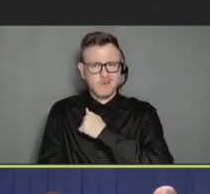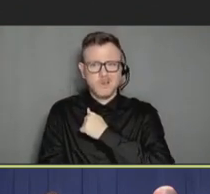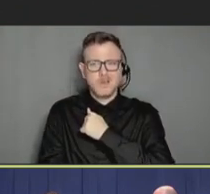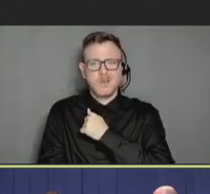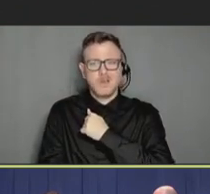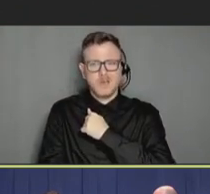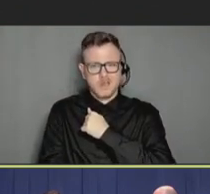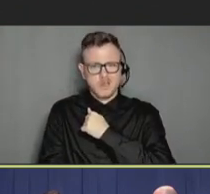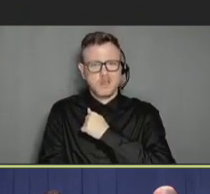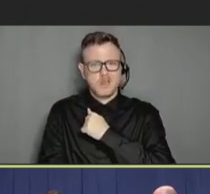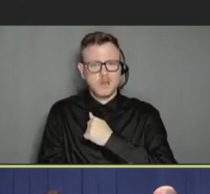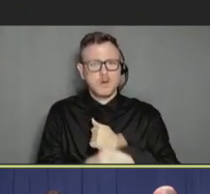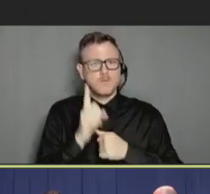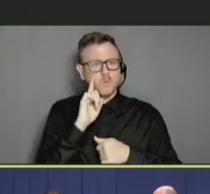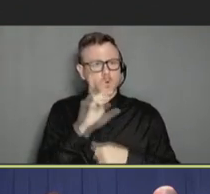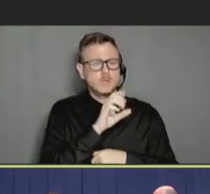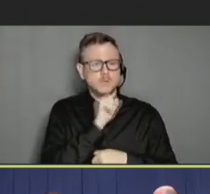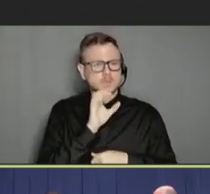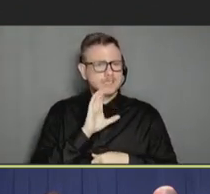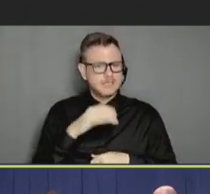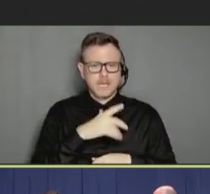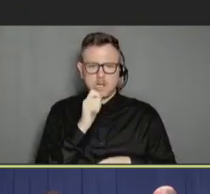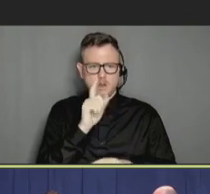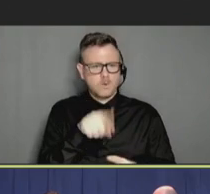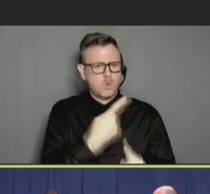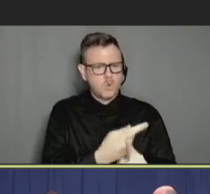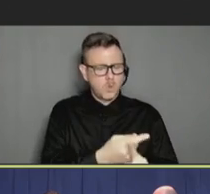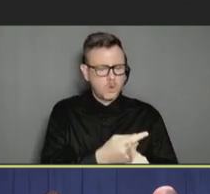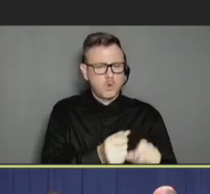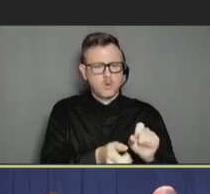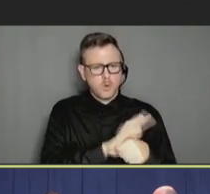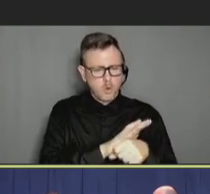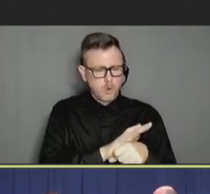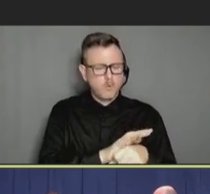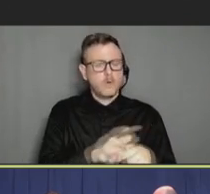this is -- it's not just COVID booster, it's not just fluids, it's RSV vaccine.